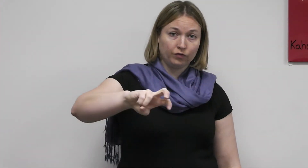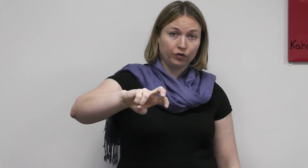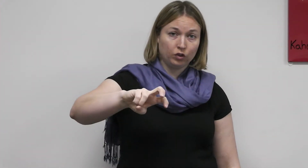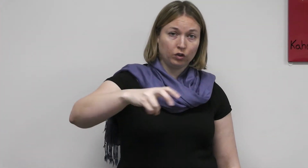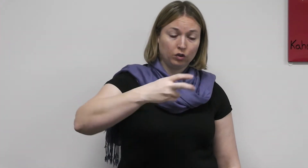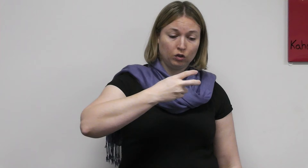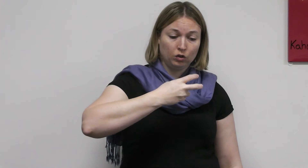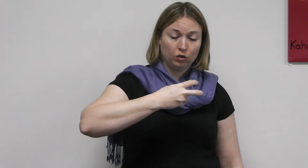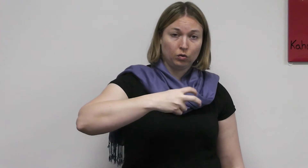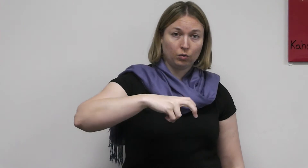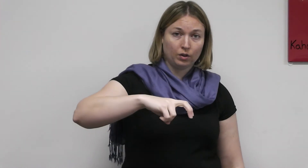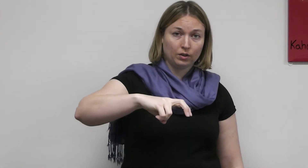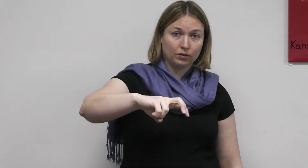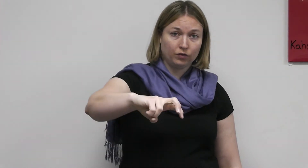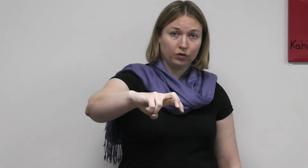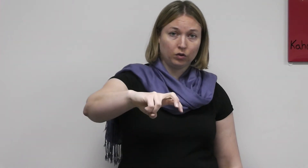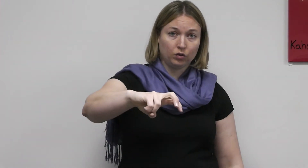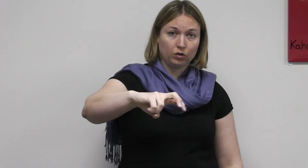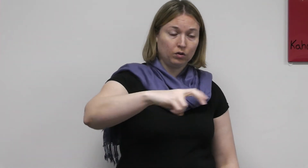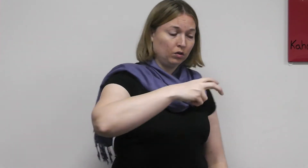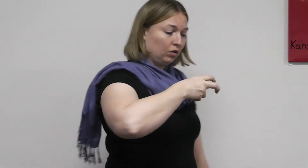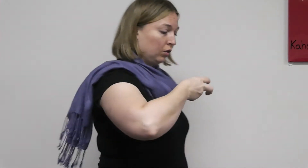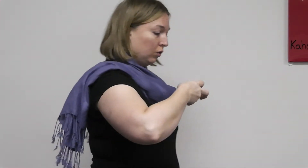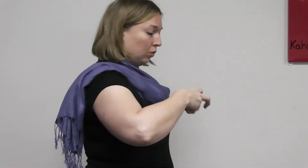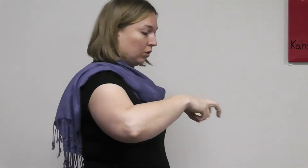COLLEGE